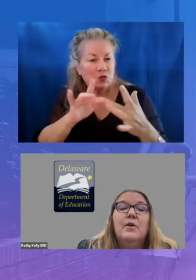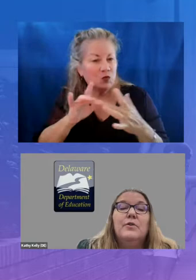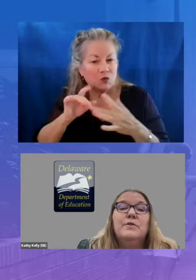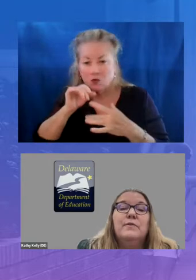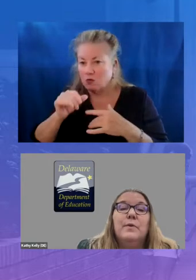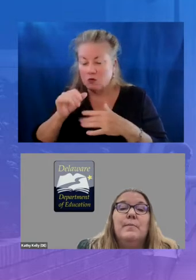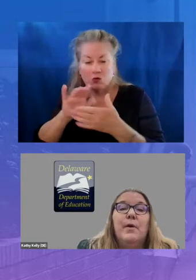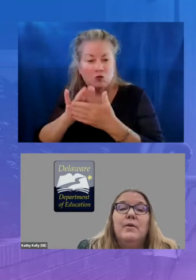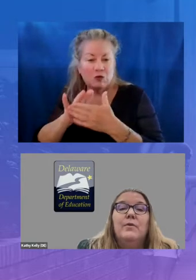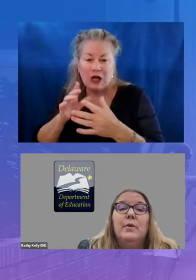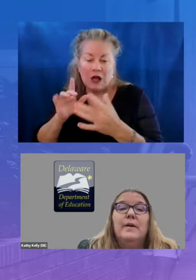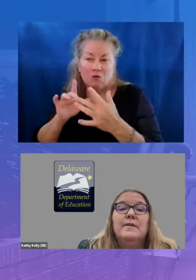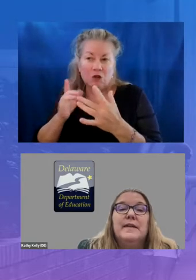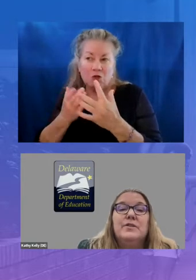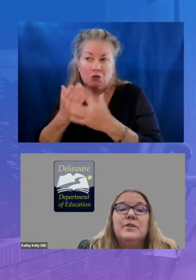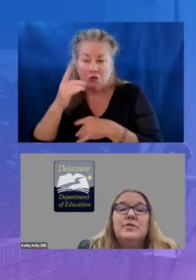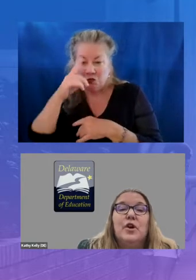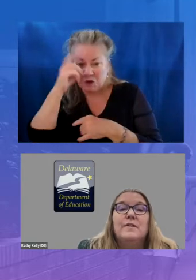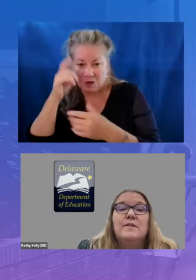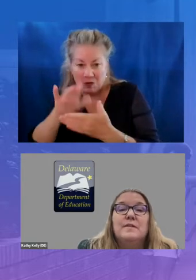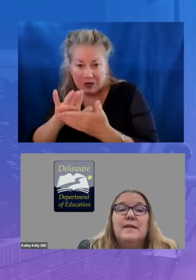close to 40 partner organizations across the state